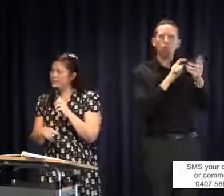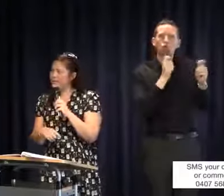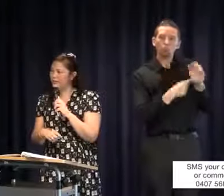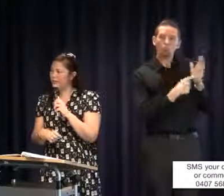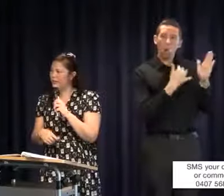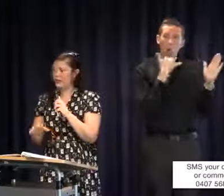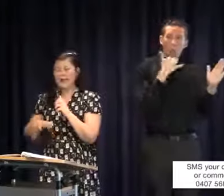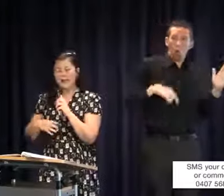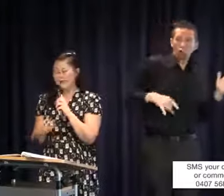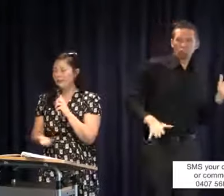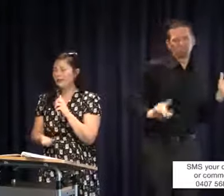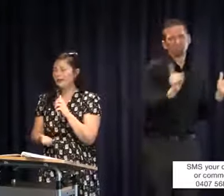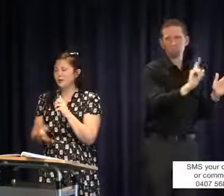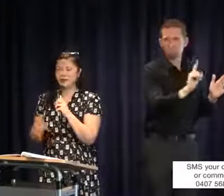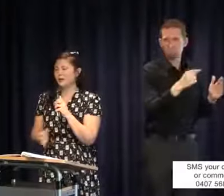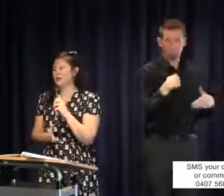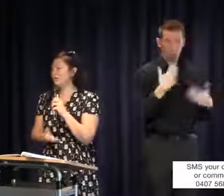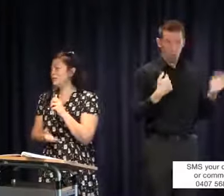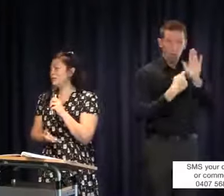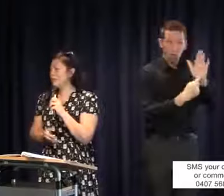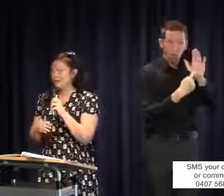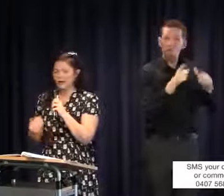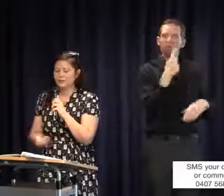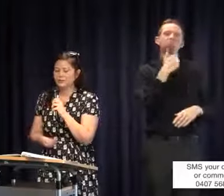being associated,' so anything that you brought up was not reasonable and it was always down